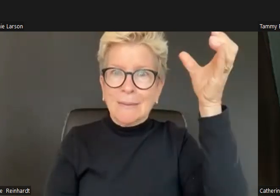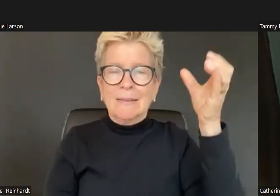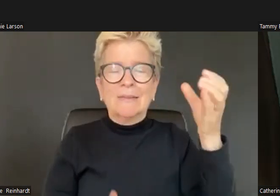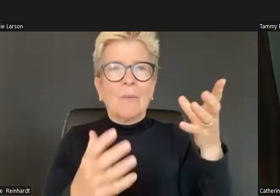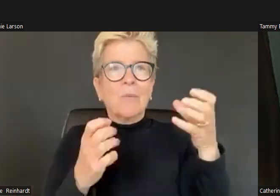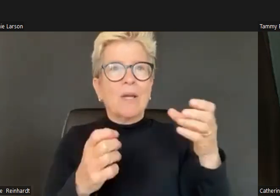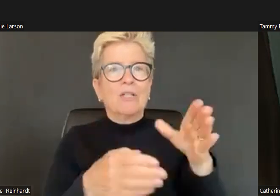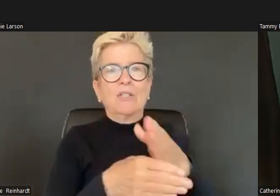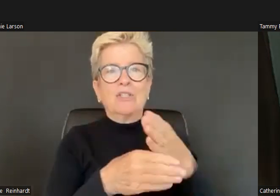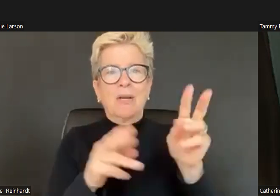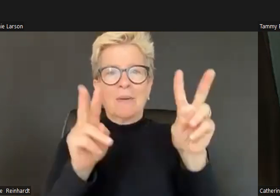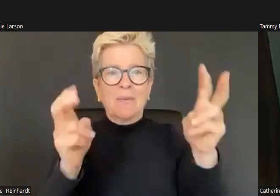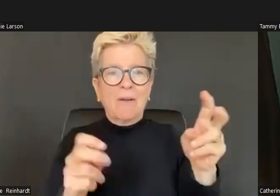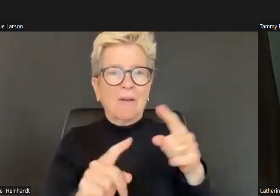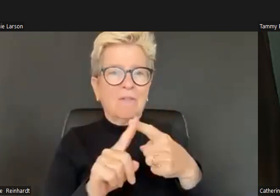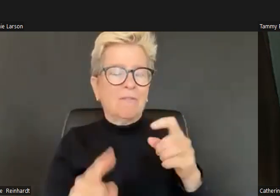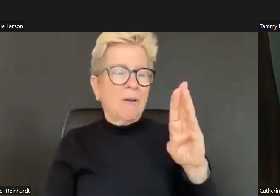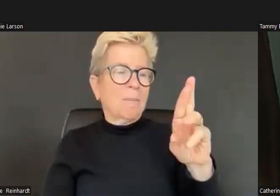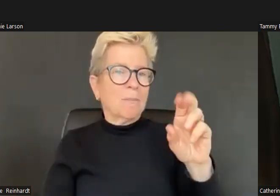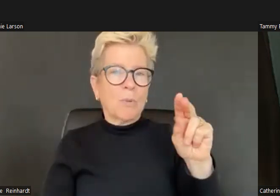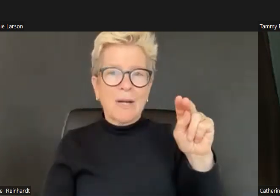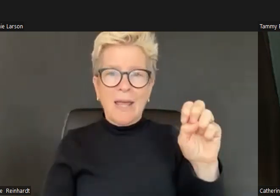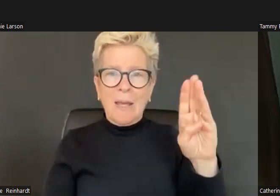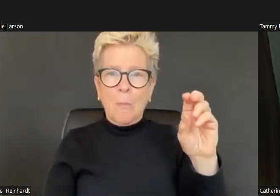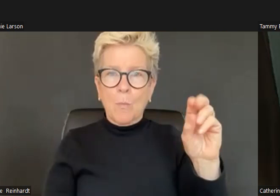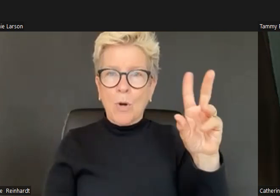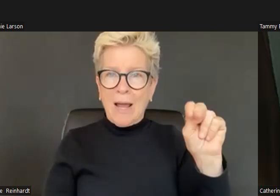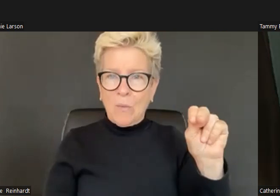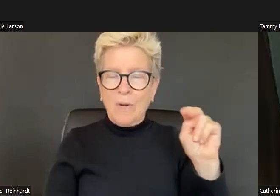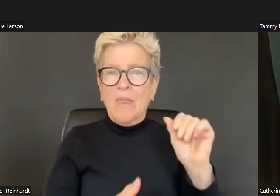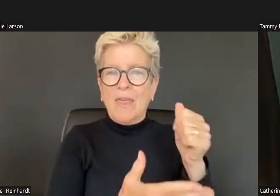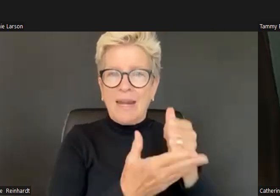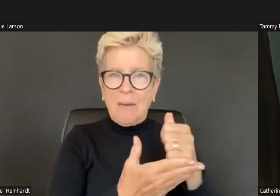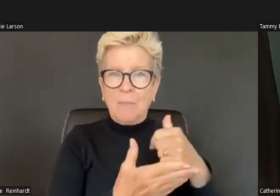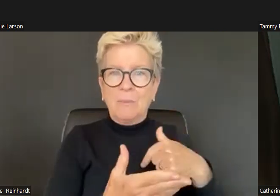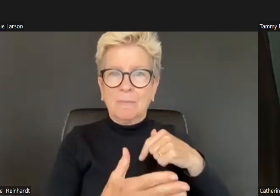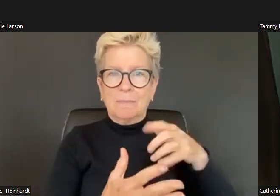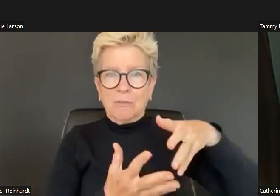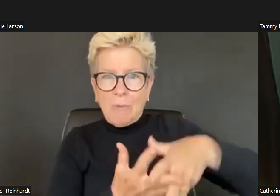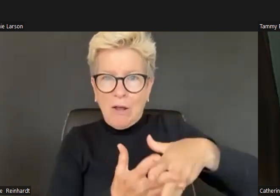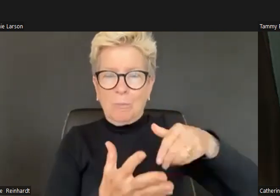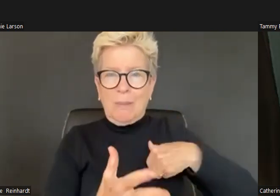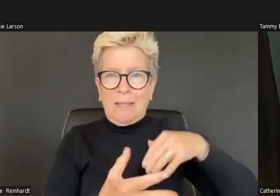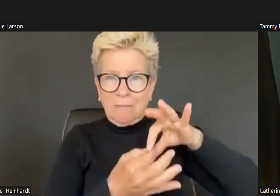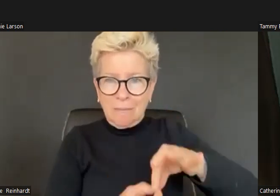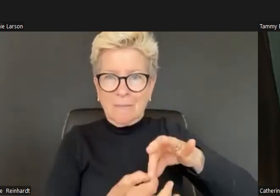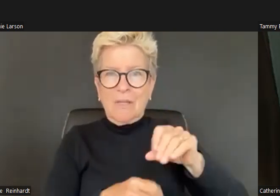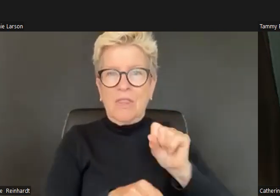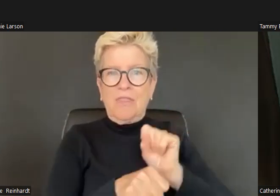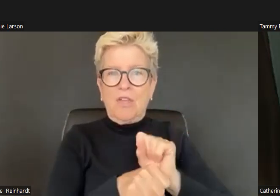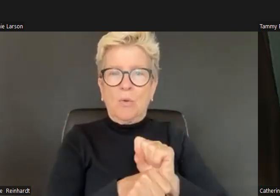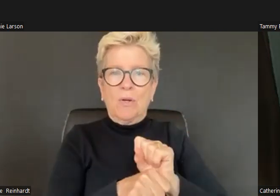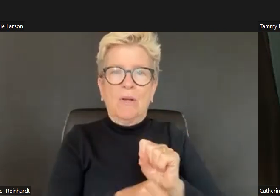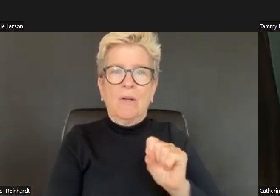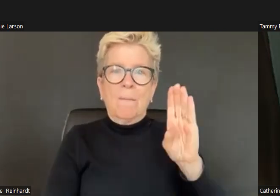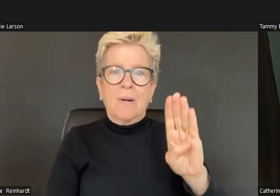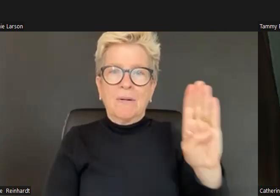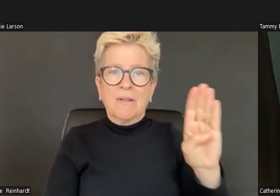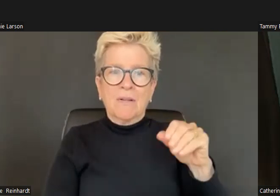When I was asked to have this honorable place on the panel. I was thinking, you know, I need to think about this.